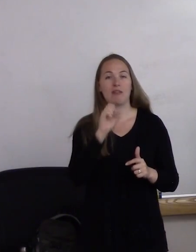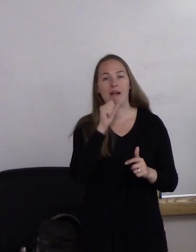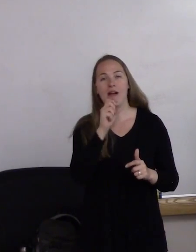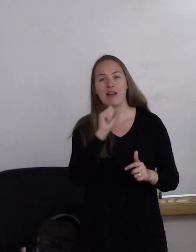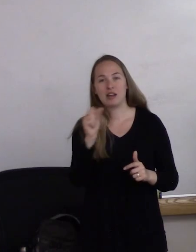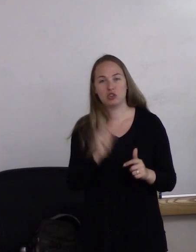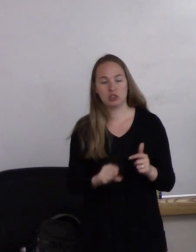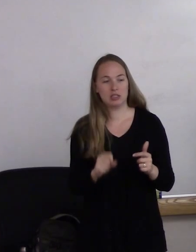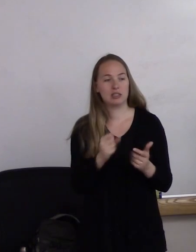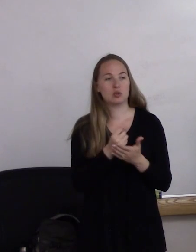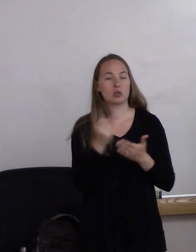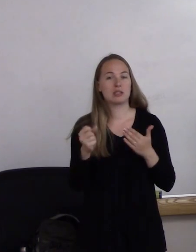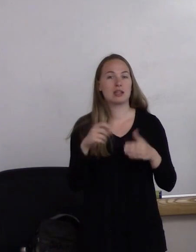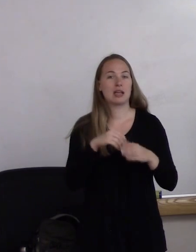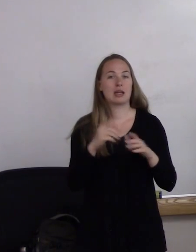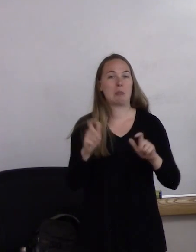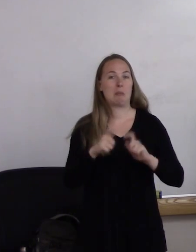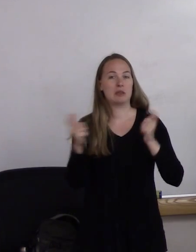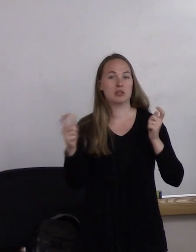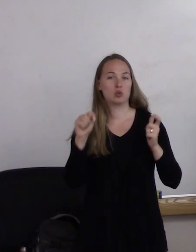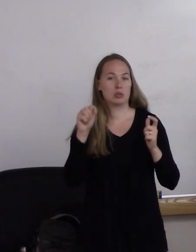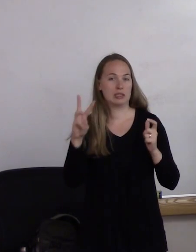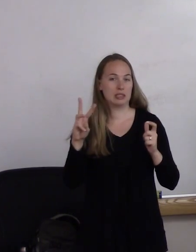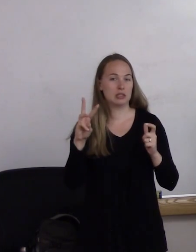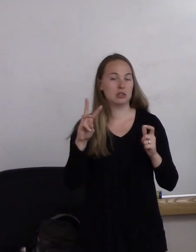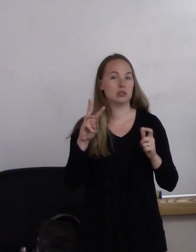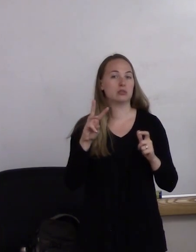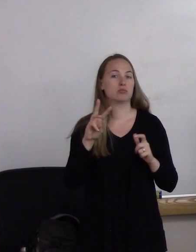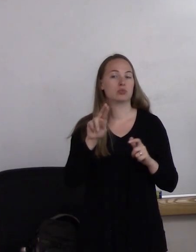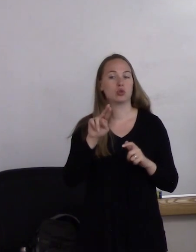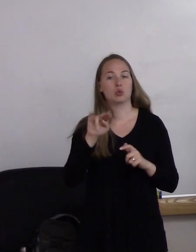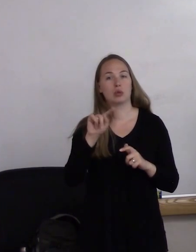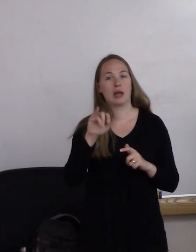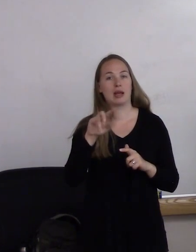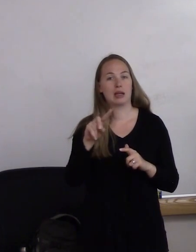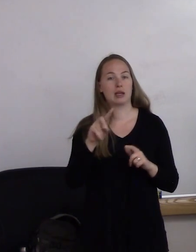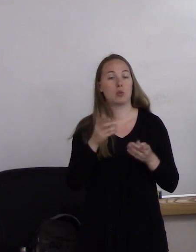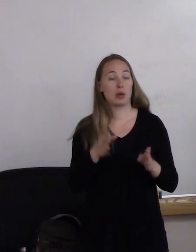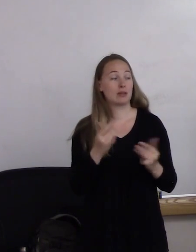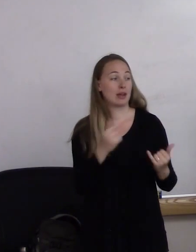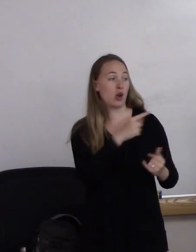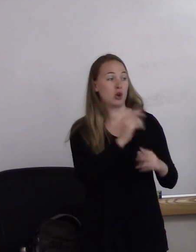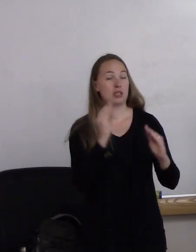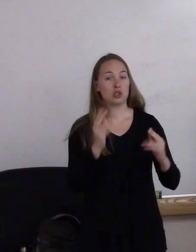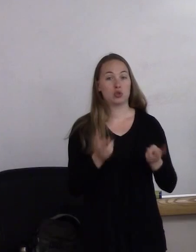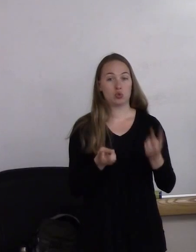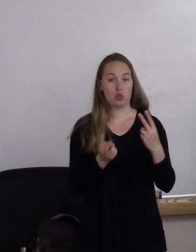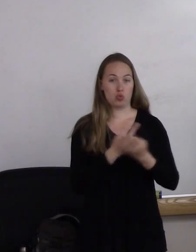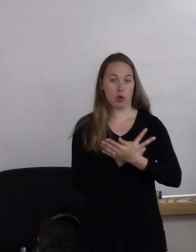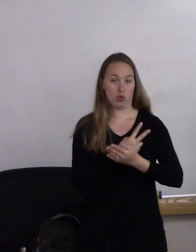at Greater Twin Cities United Way. Currently, Rajean teaches in two graduate programs. Right?